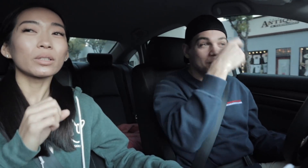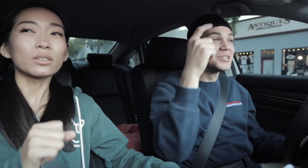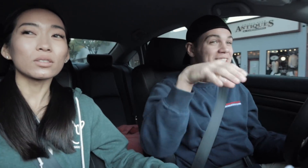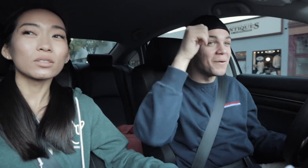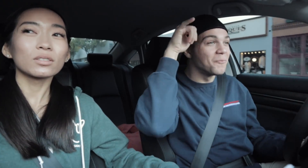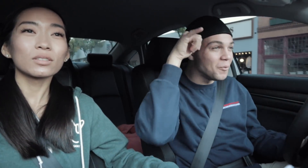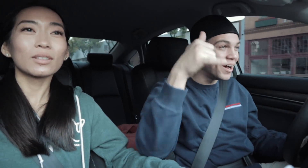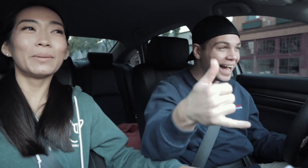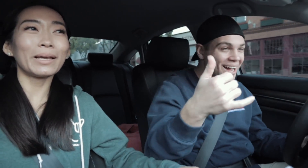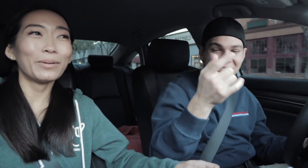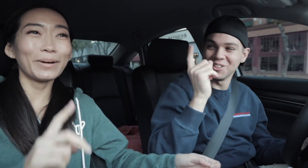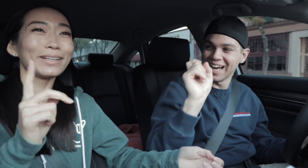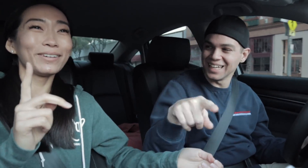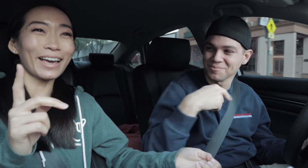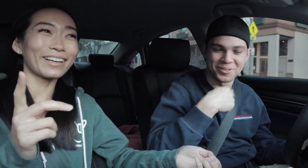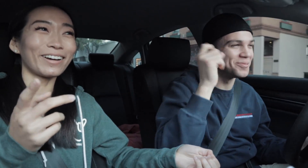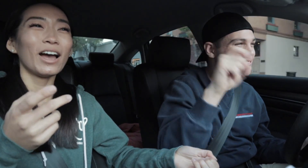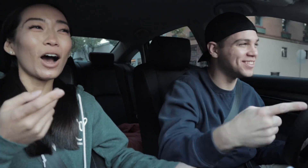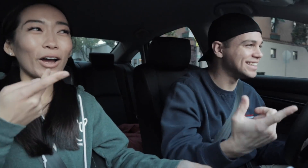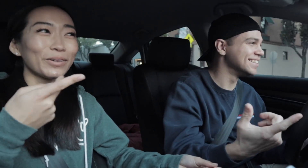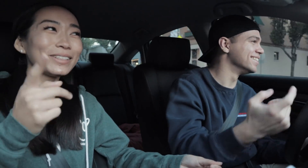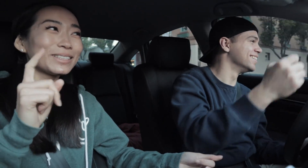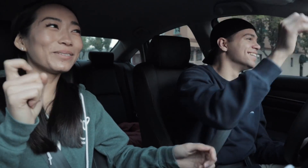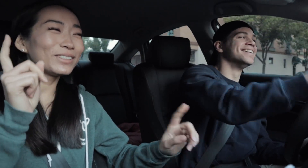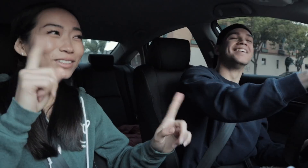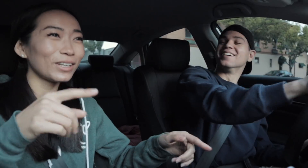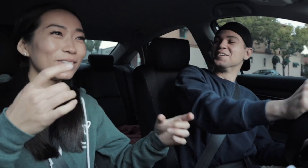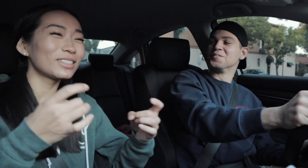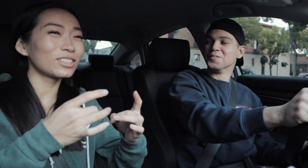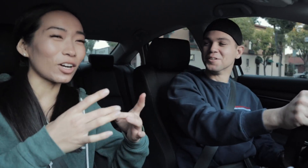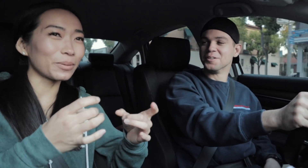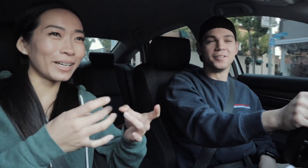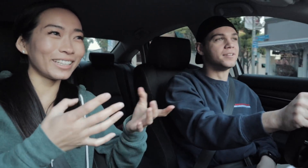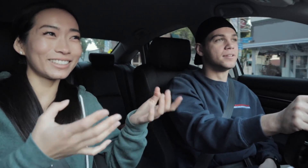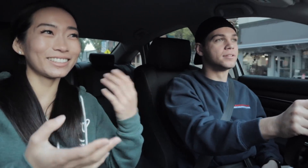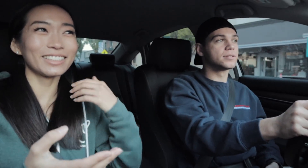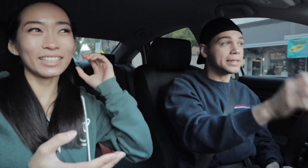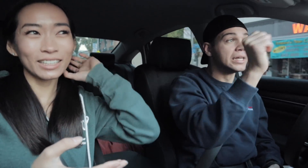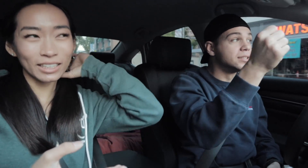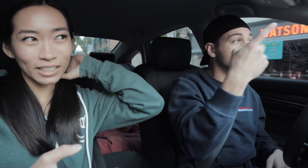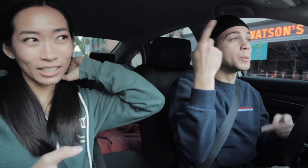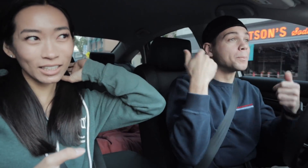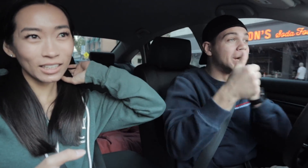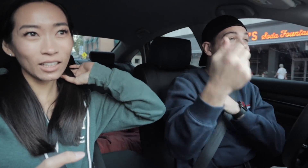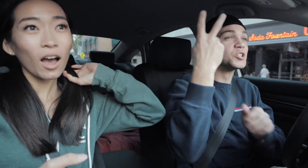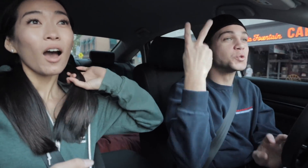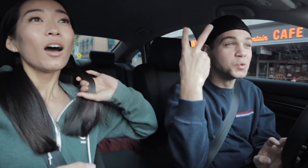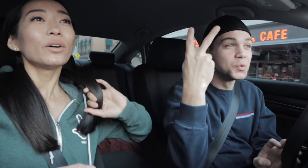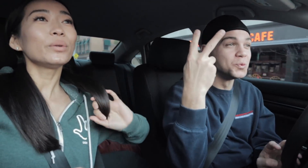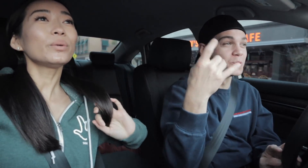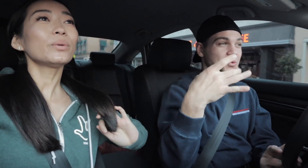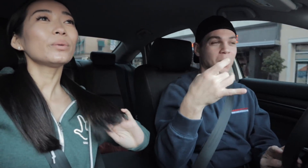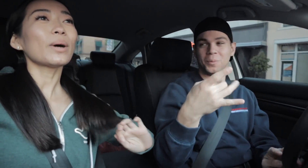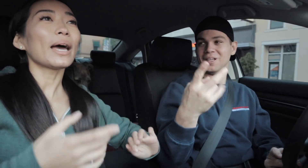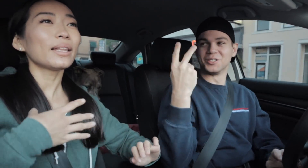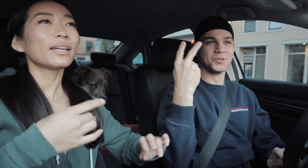R: Yeah because you took forever to ask me questions lol E: Aren't we supposed to go to Starbucks? R: Yes but we passed TWO! Starbucks! Two